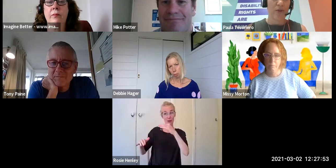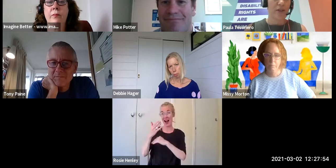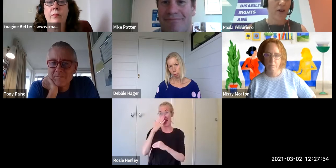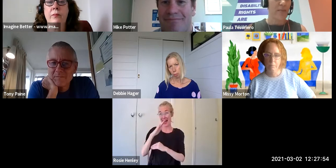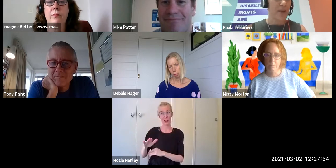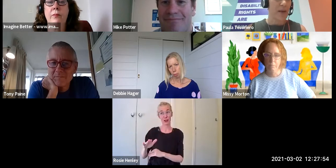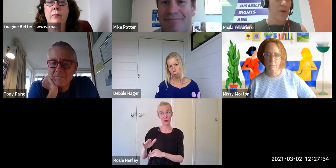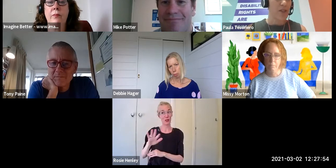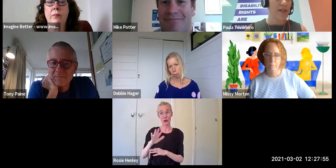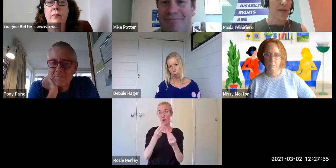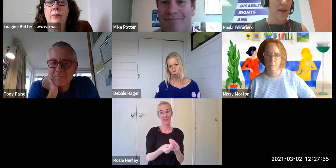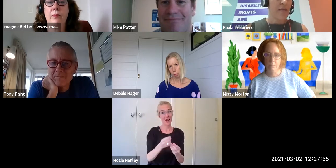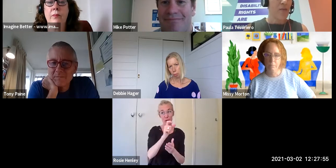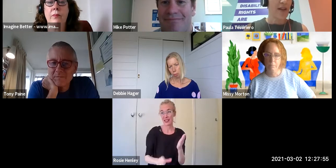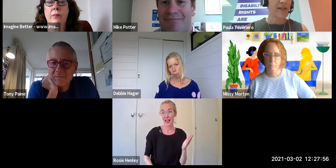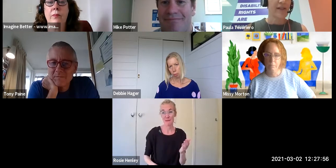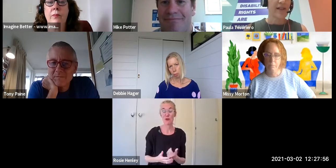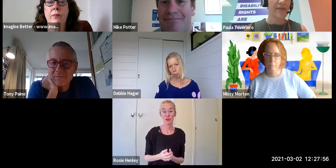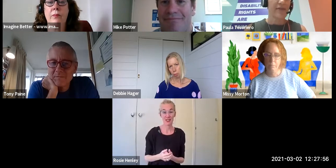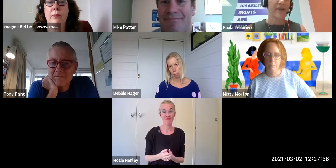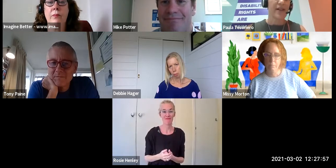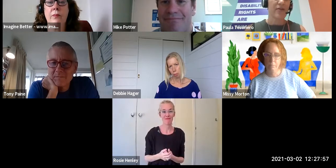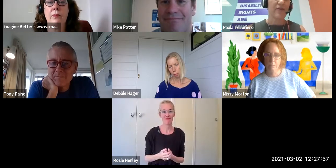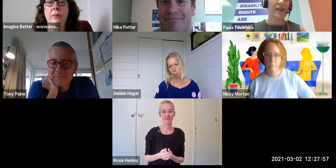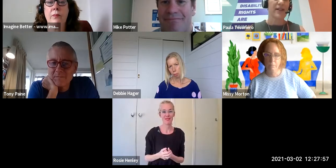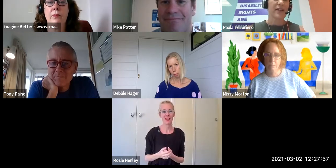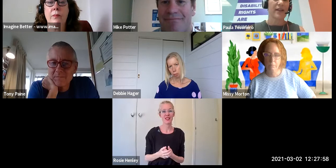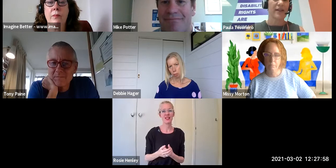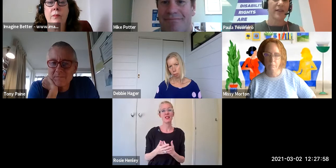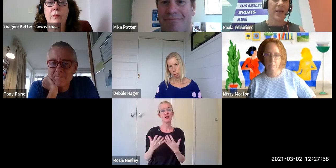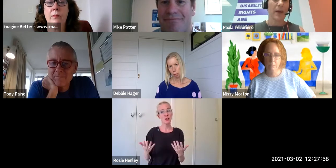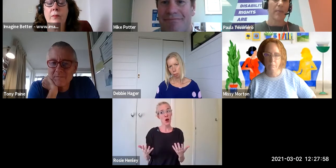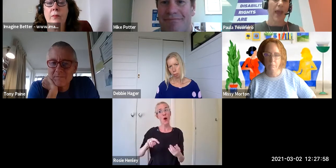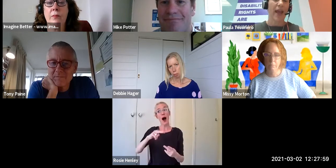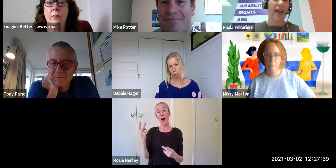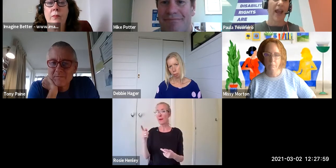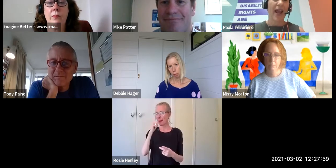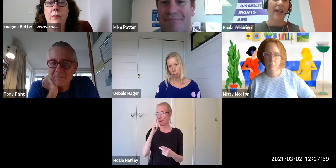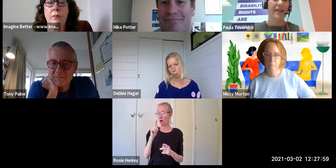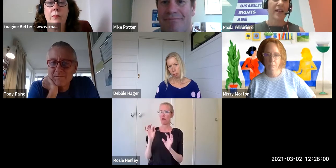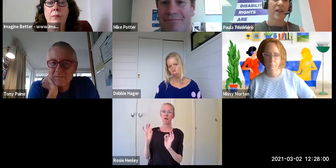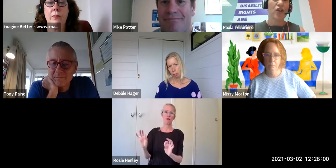describe Debbie, which is more that sense of listening, reflecting stepping back and